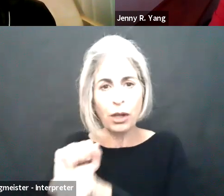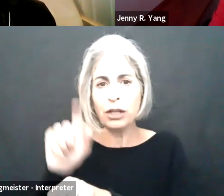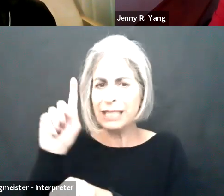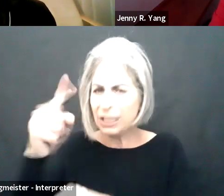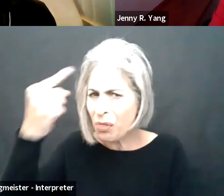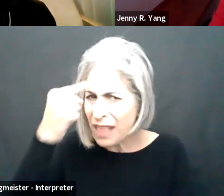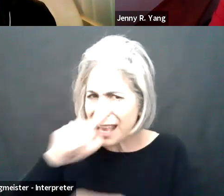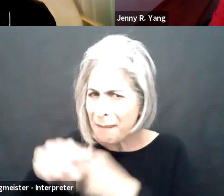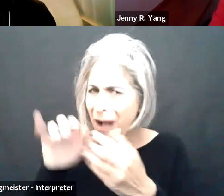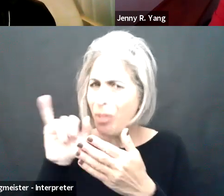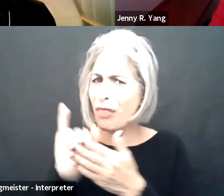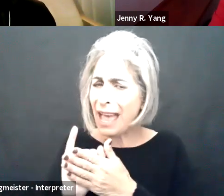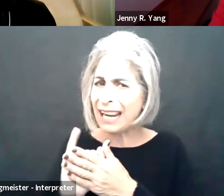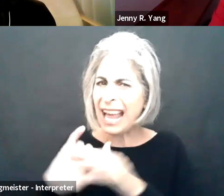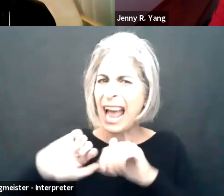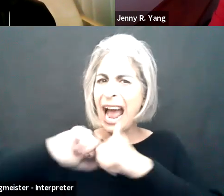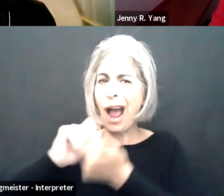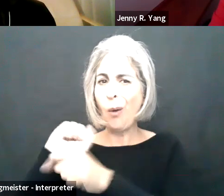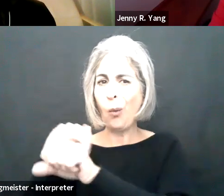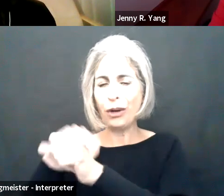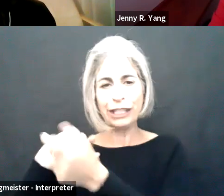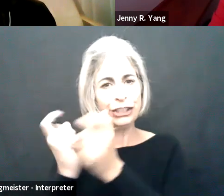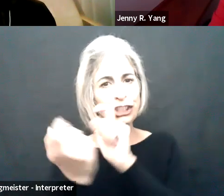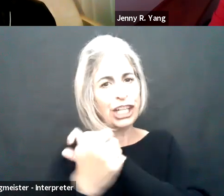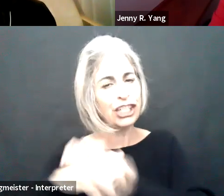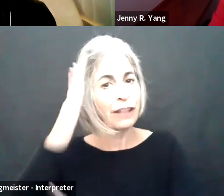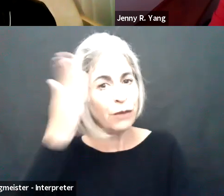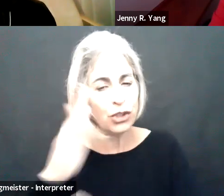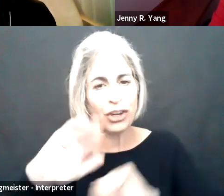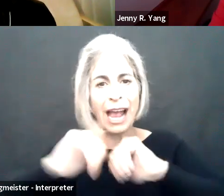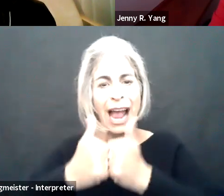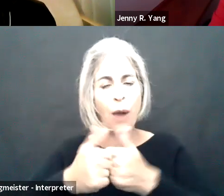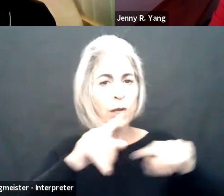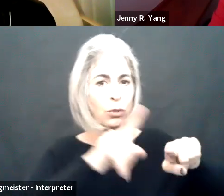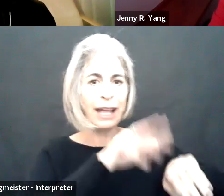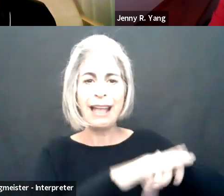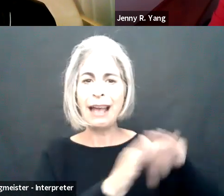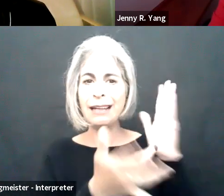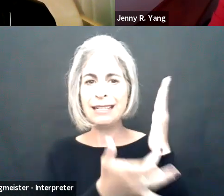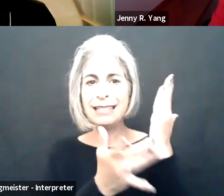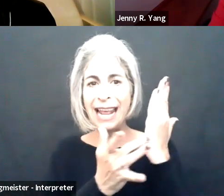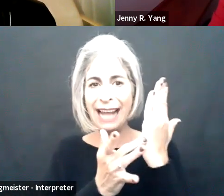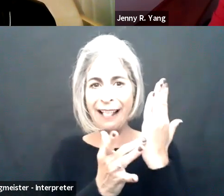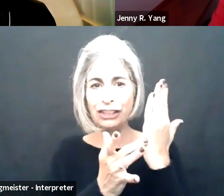So those are also very important issues for employers to be considering as we think about how work is changing in the